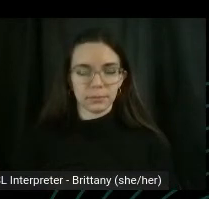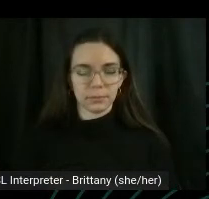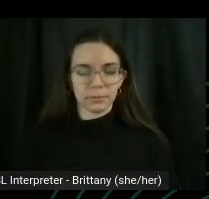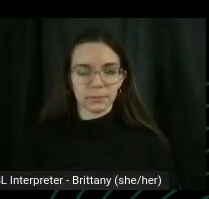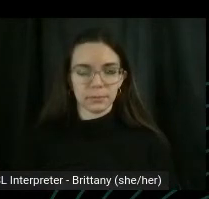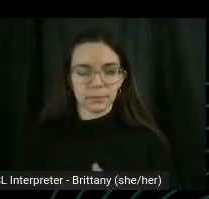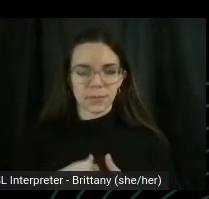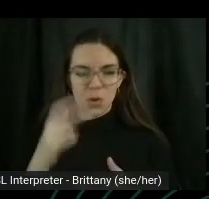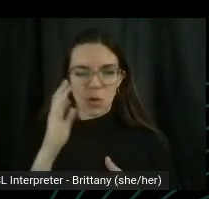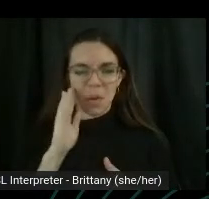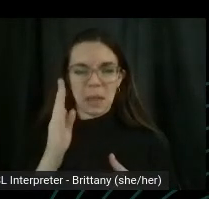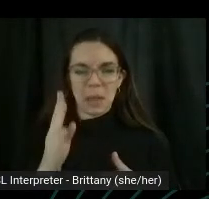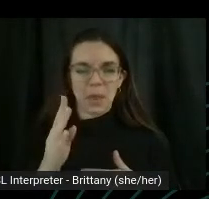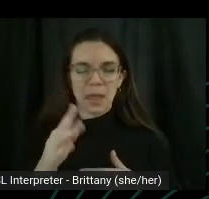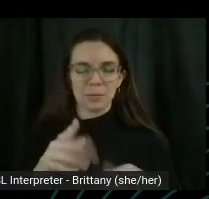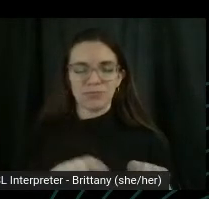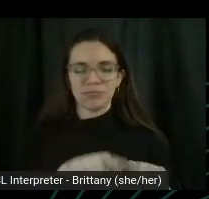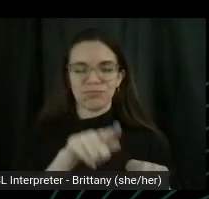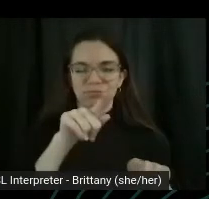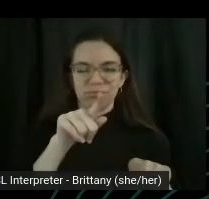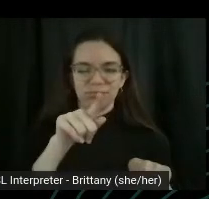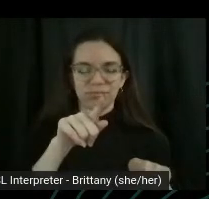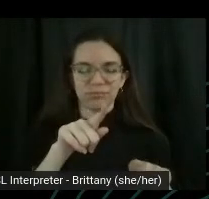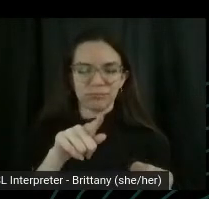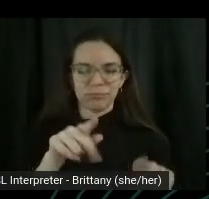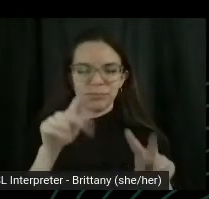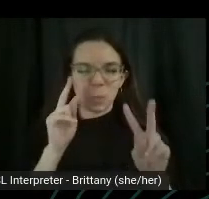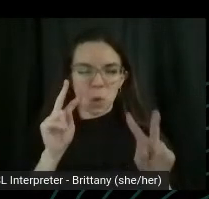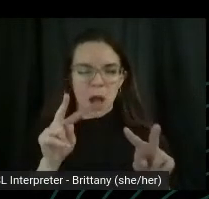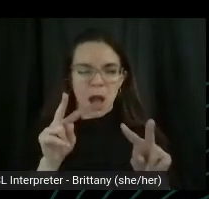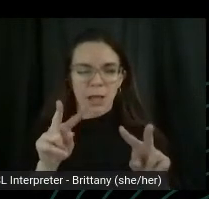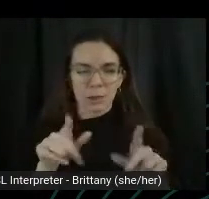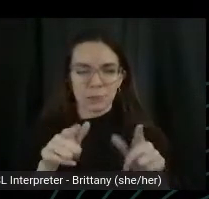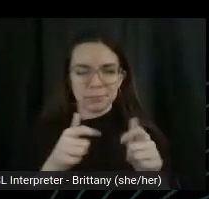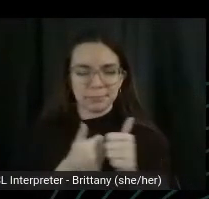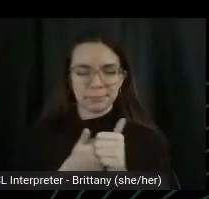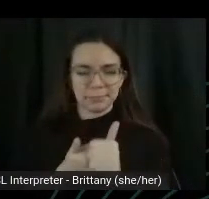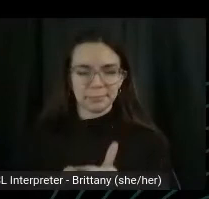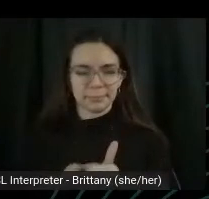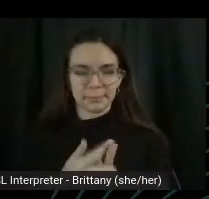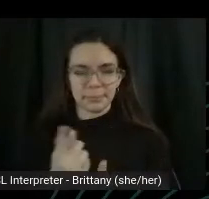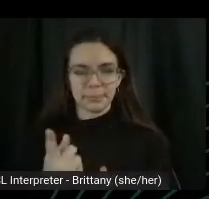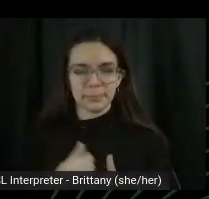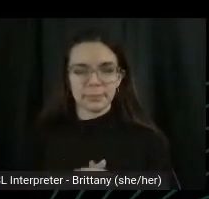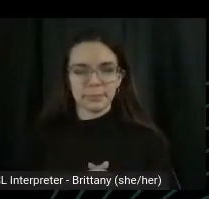Just hover a little bit and lower. That's it.